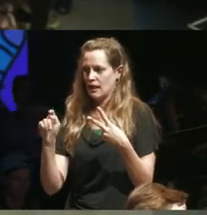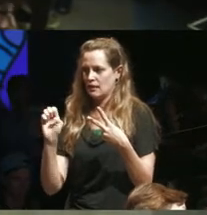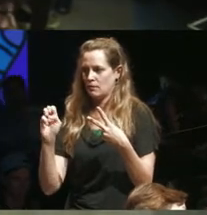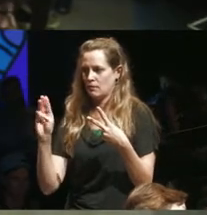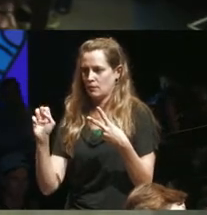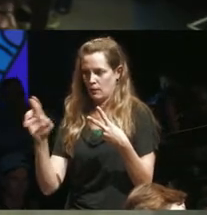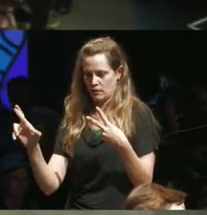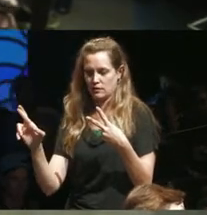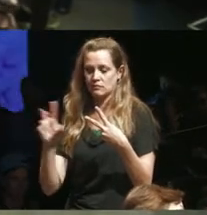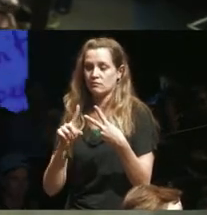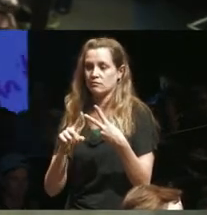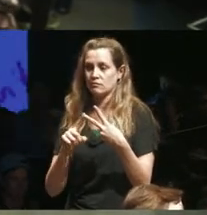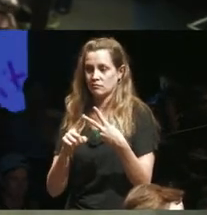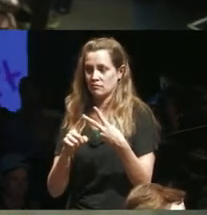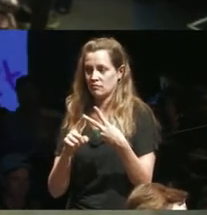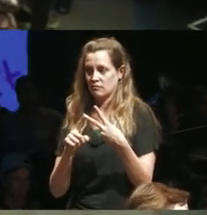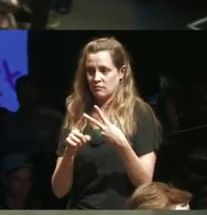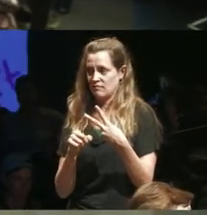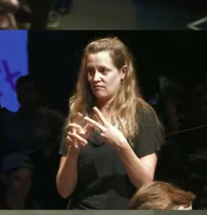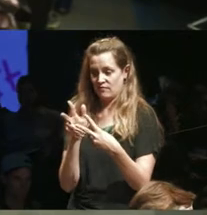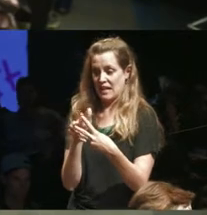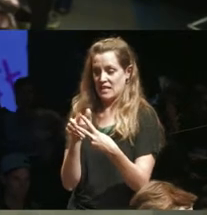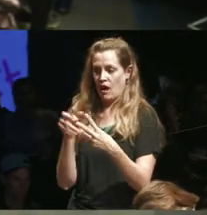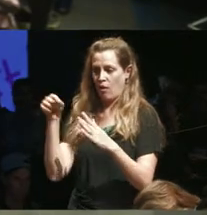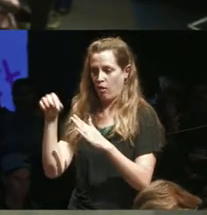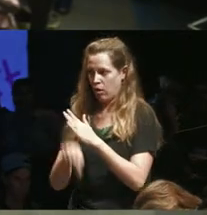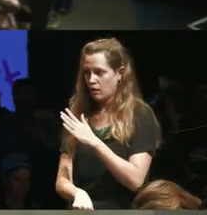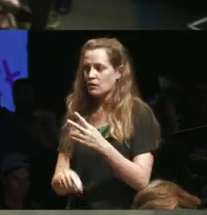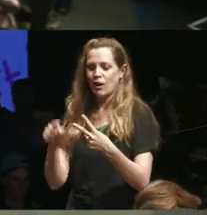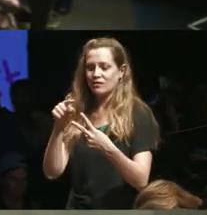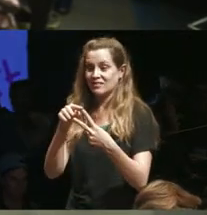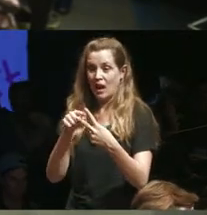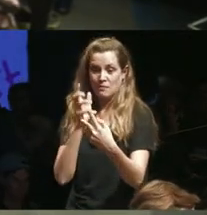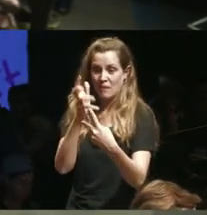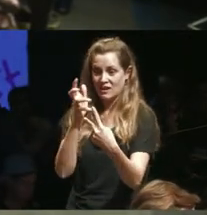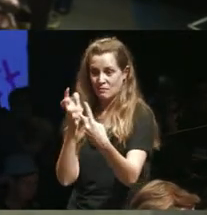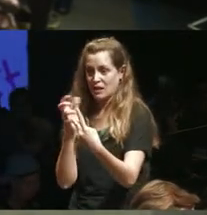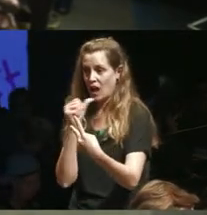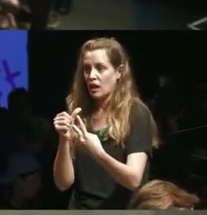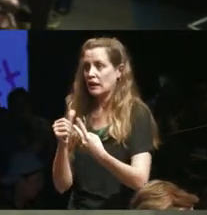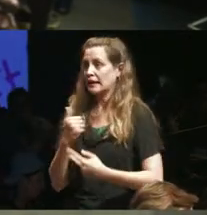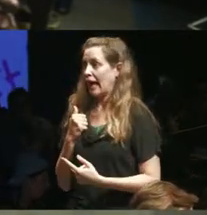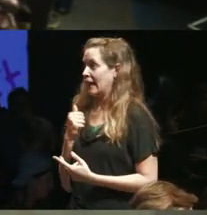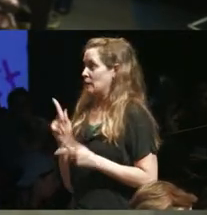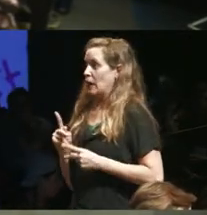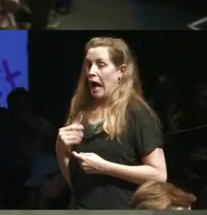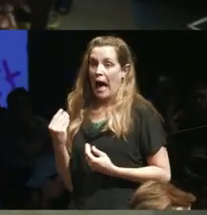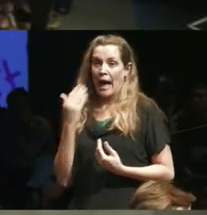we are telling a story that does not fit into either one of those two narratives then people in Canada don't know what to do with it they don't know how to